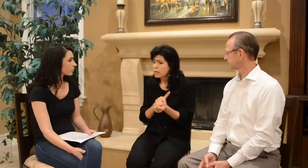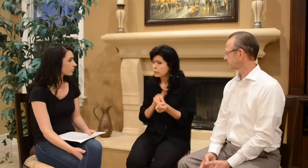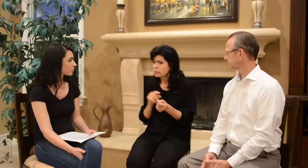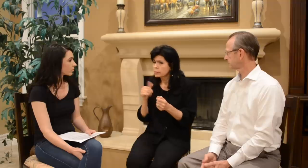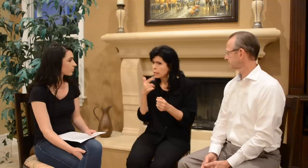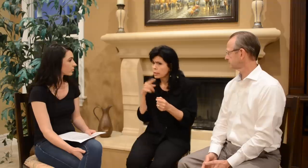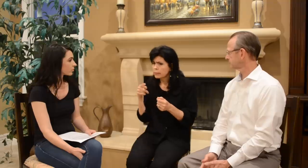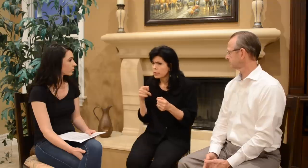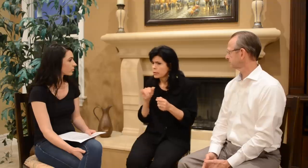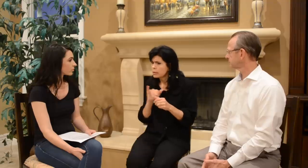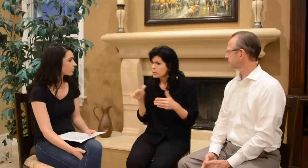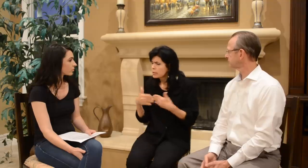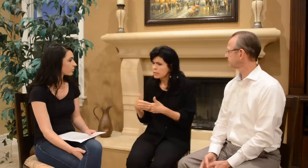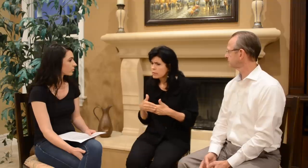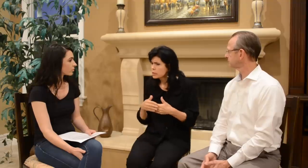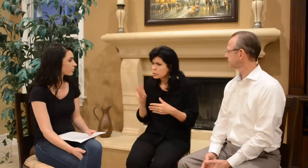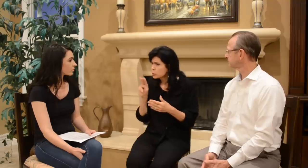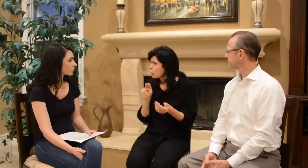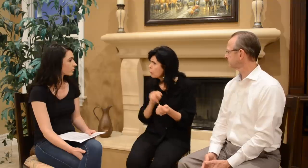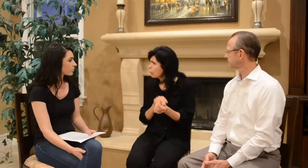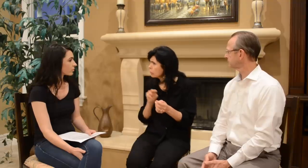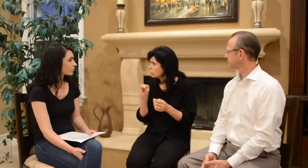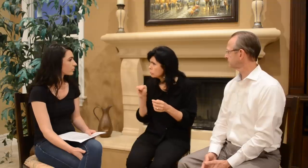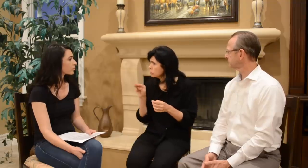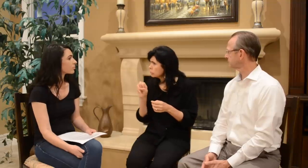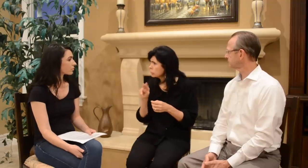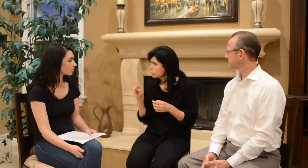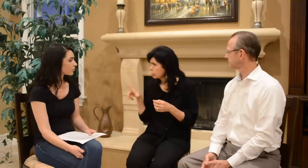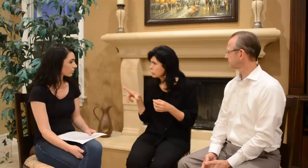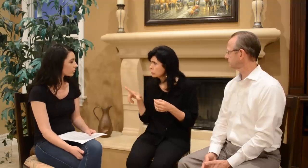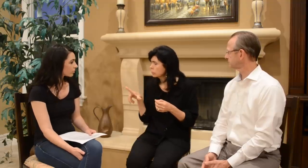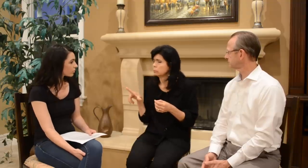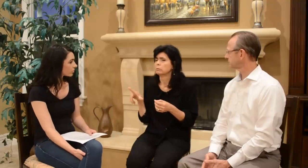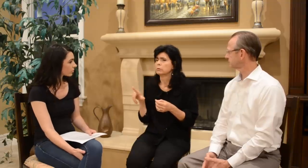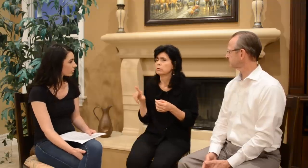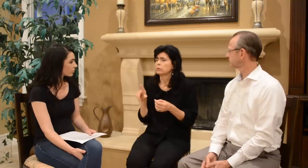this doctor said- this baby is normal.